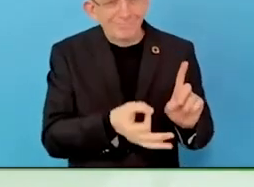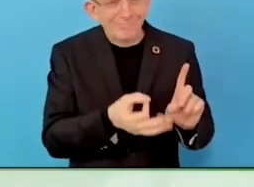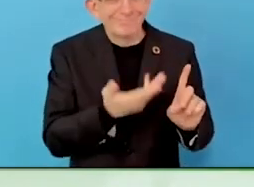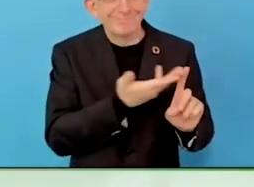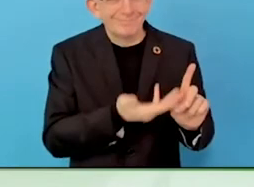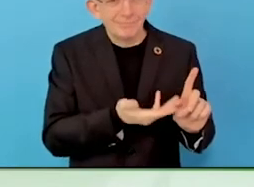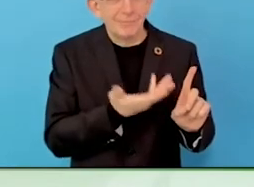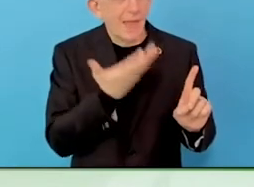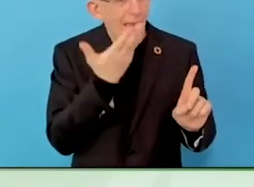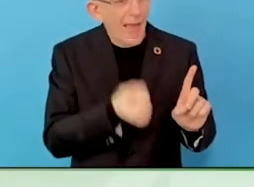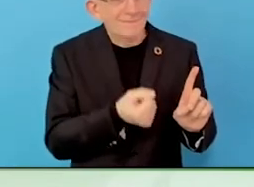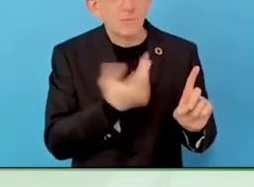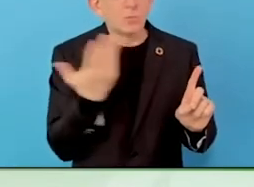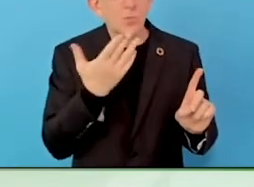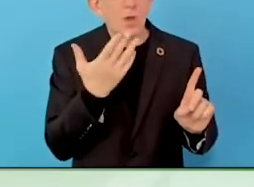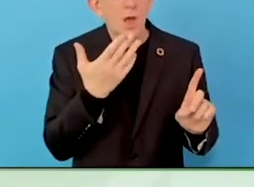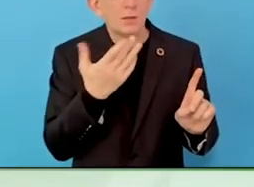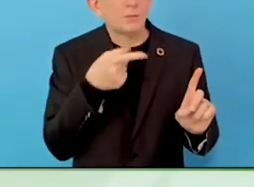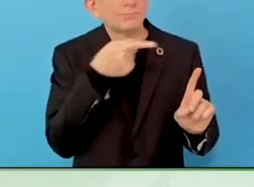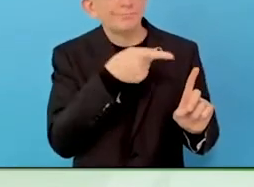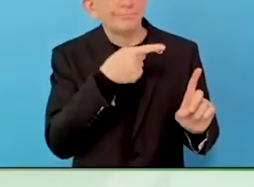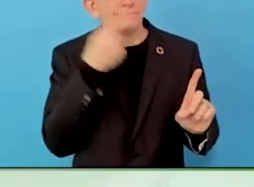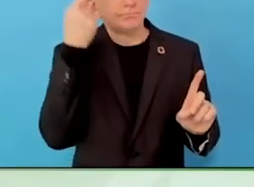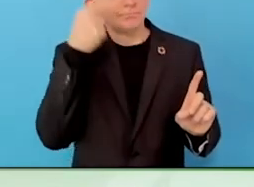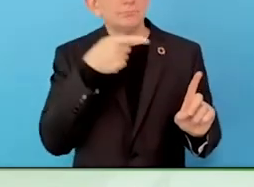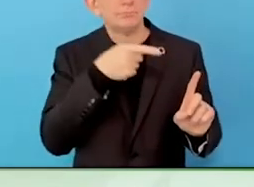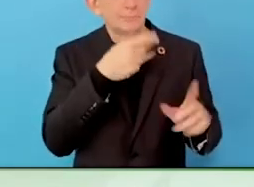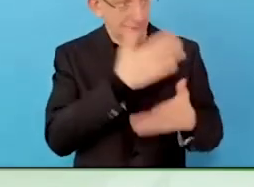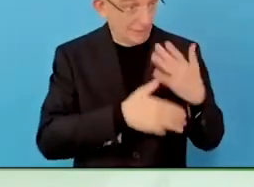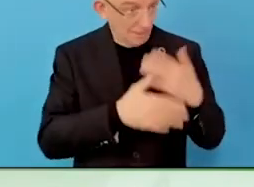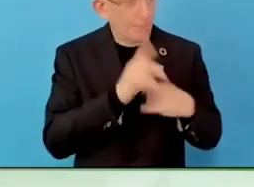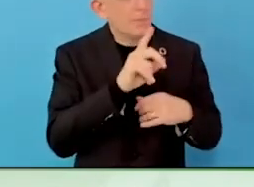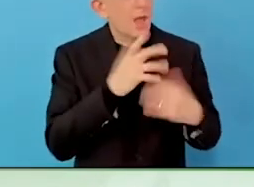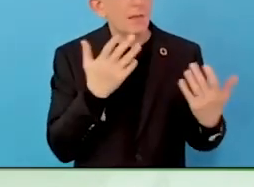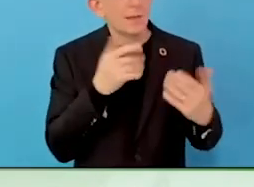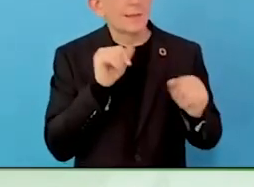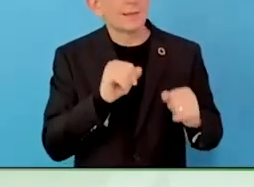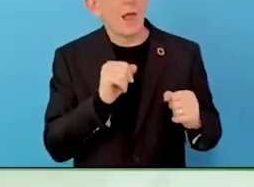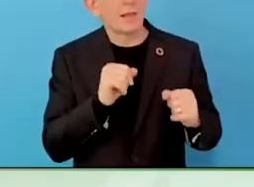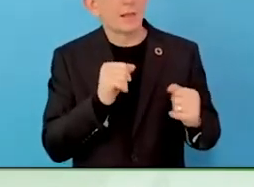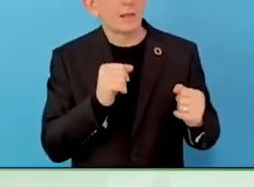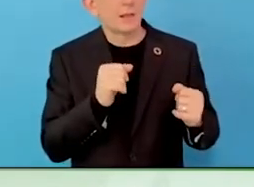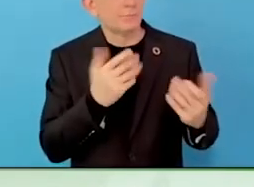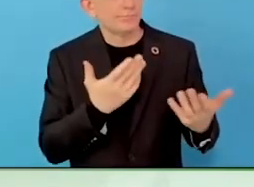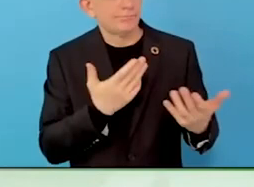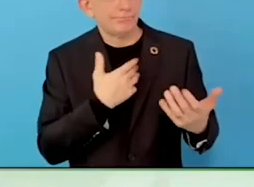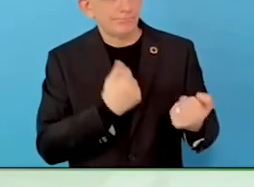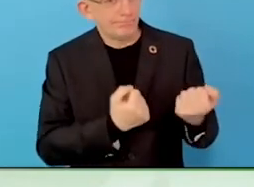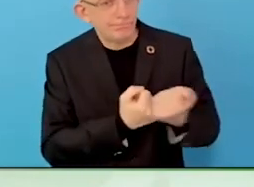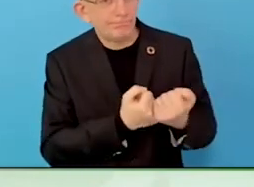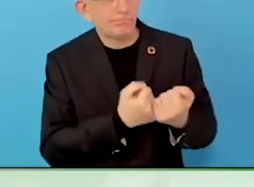design applicants with disabilities. Once you have it in place you can do trainings.